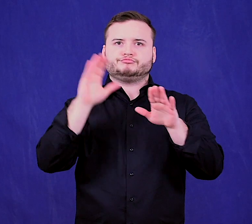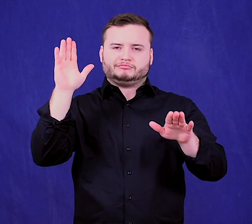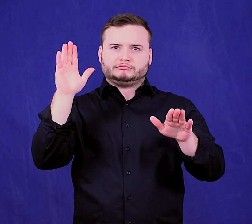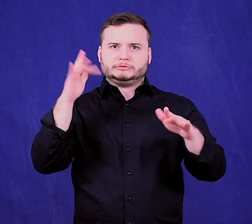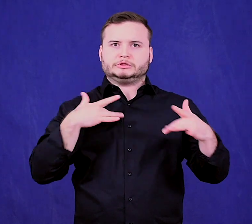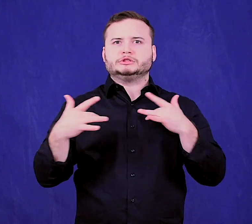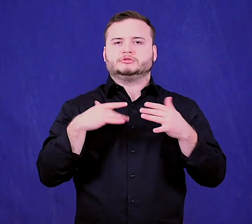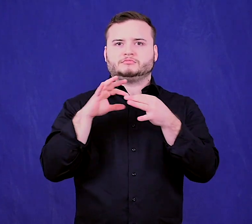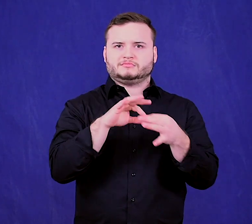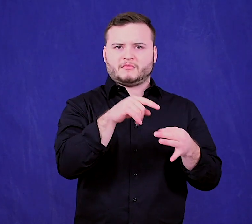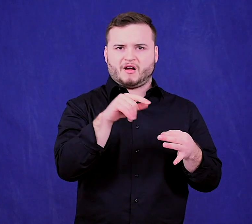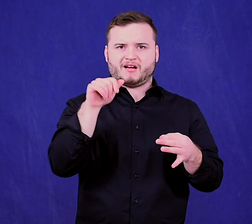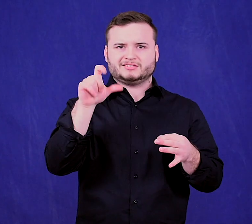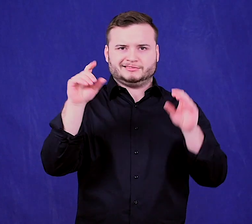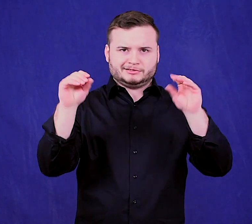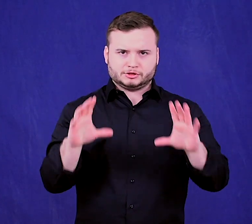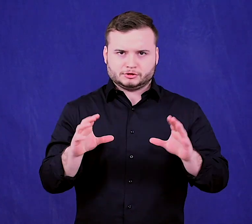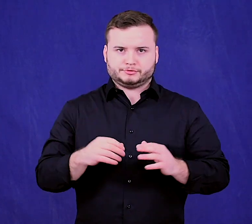on concerns for ASL teachers.